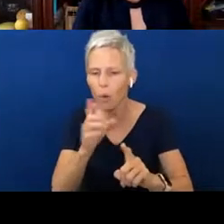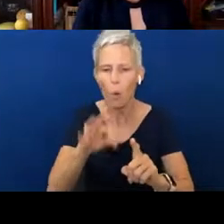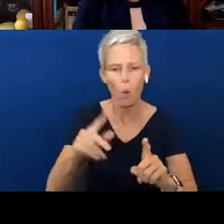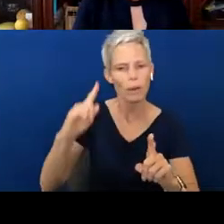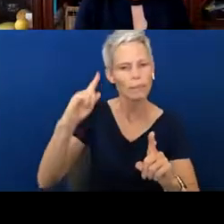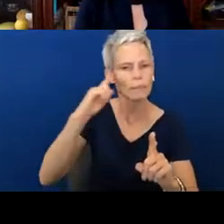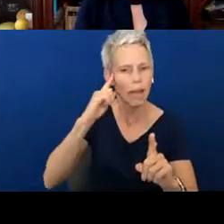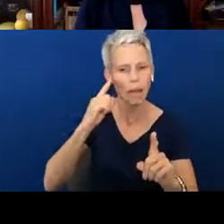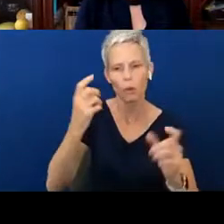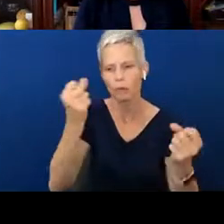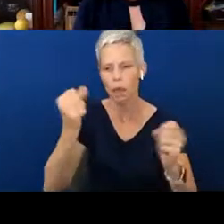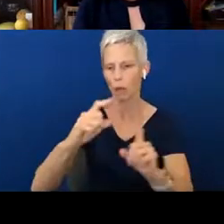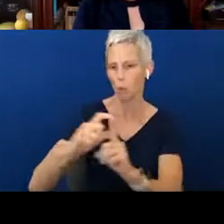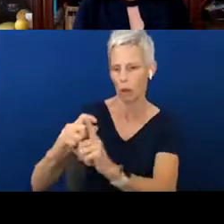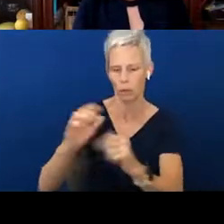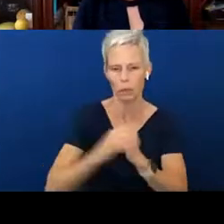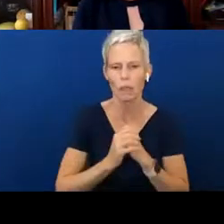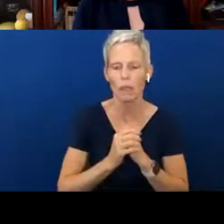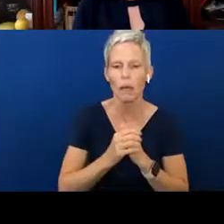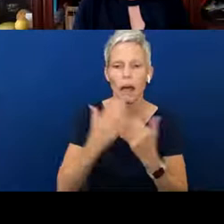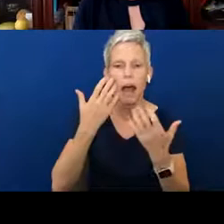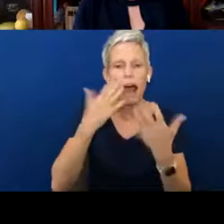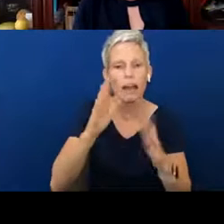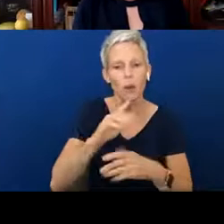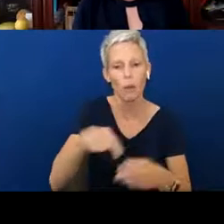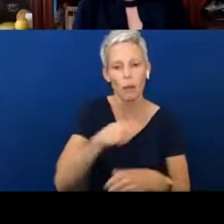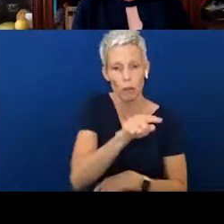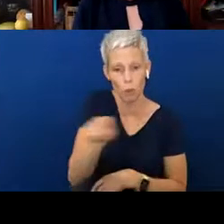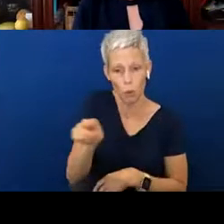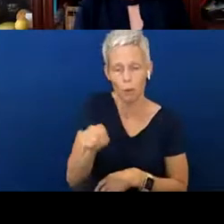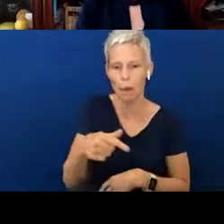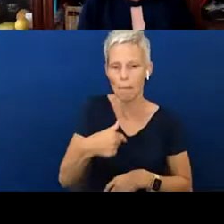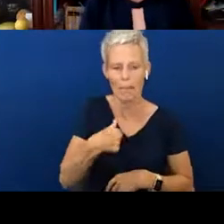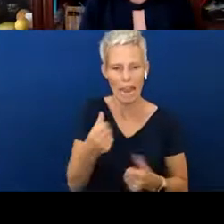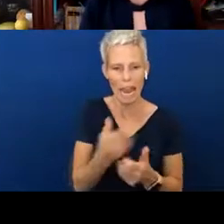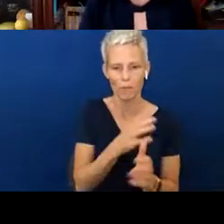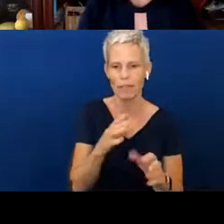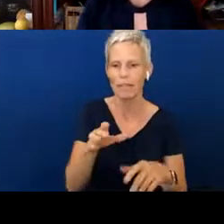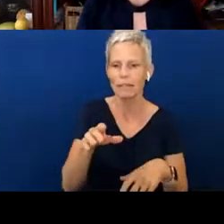I don't know about you, but I had little sticky notes on everything in my house. It